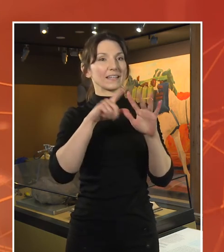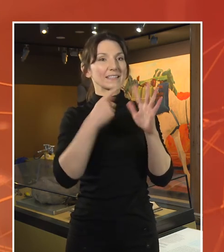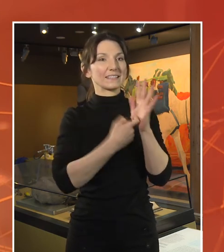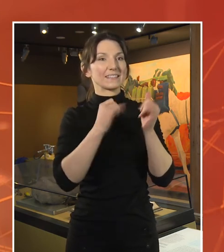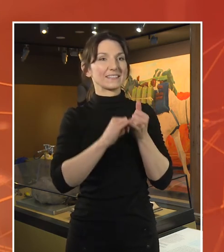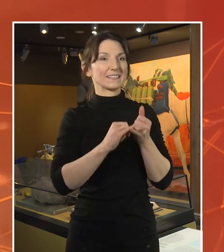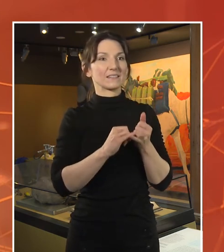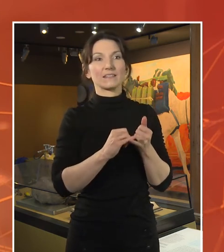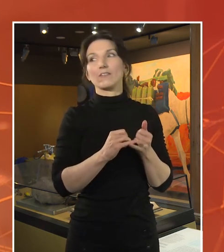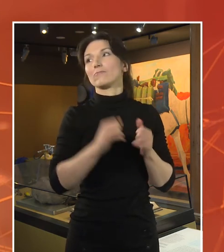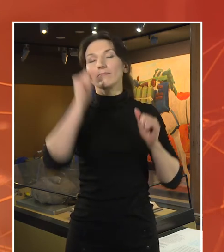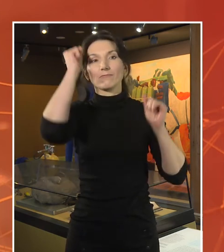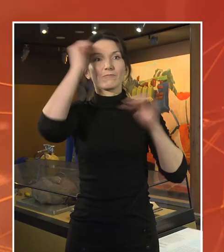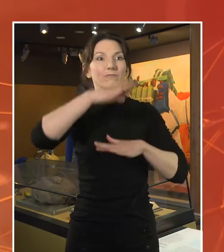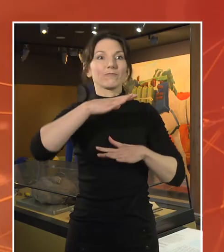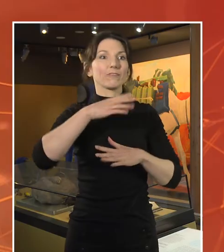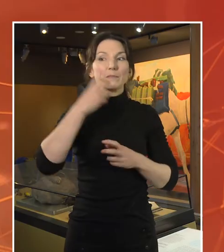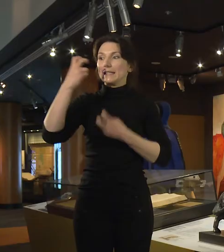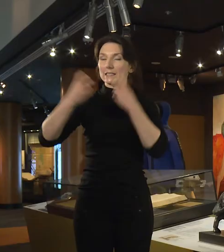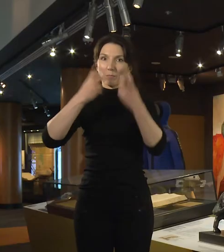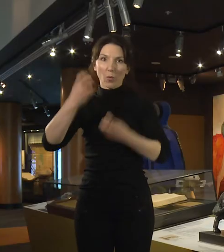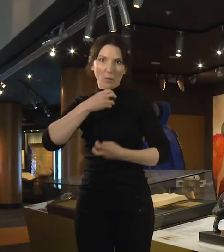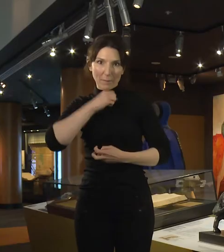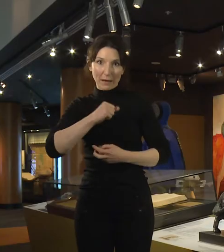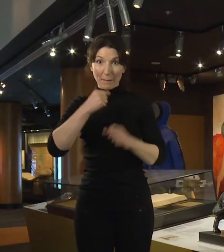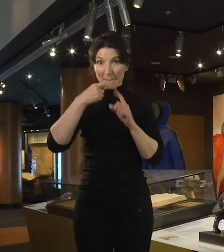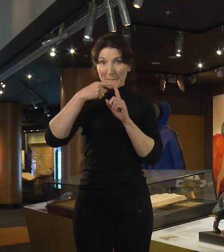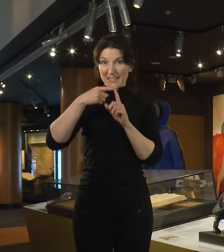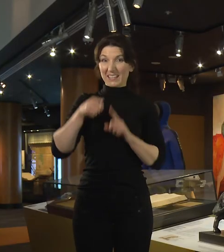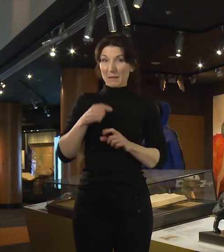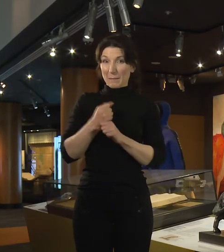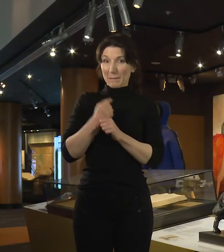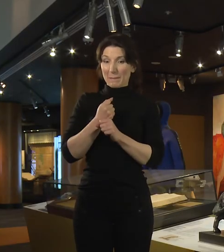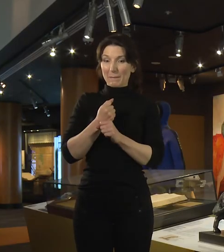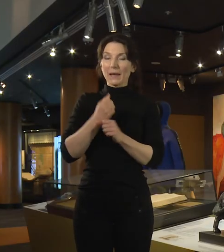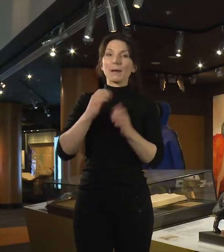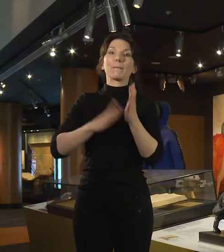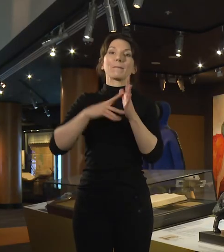navigator and mapmaker. He is also the first person who named this continent